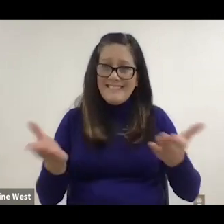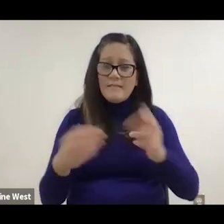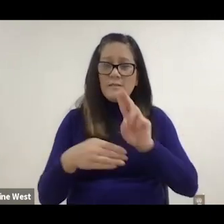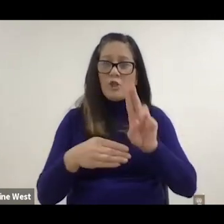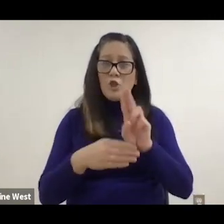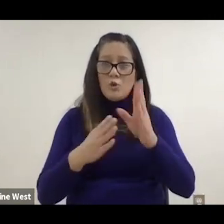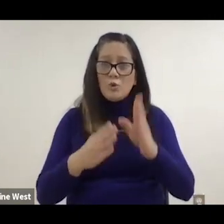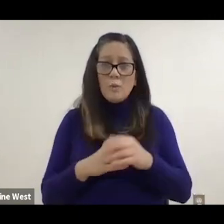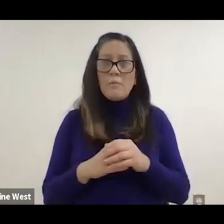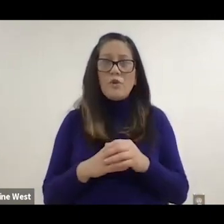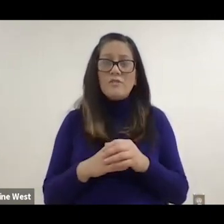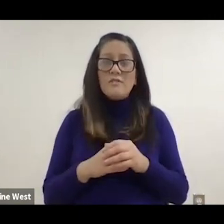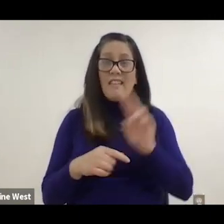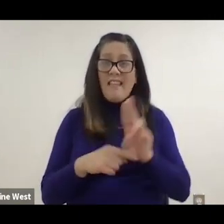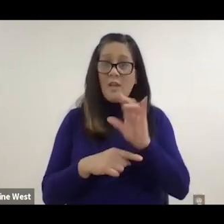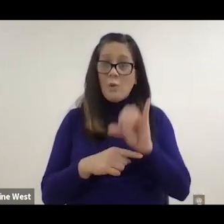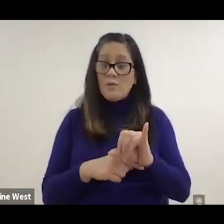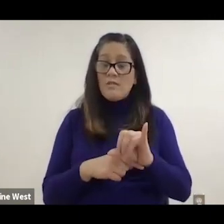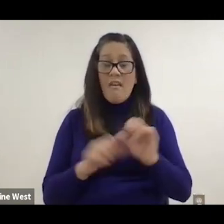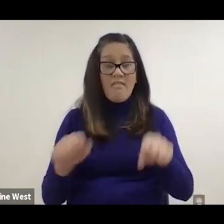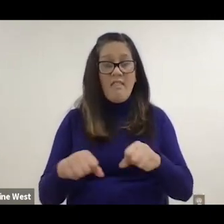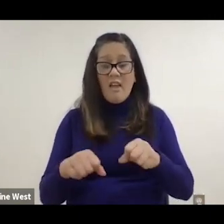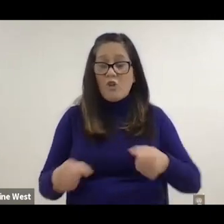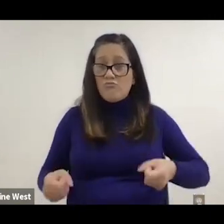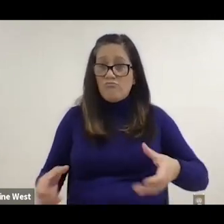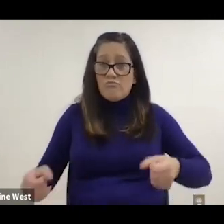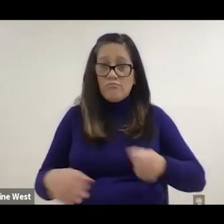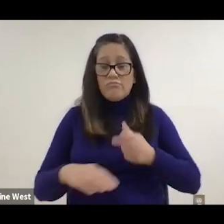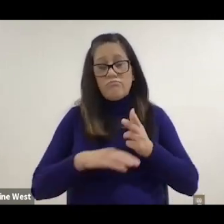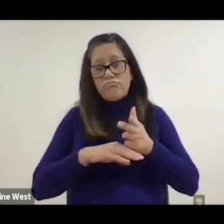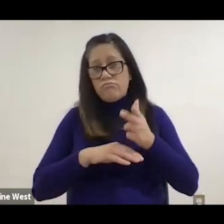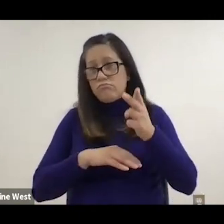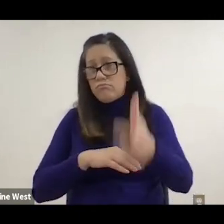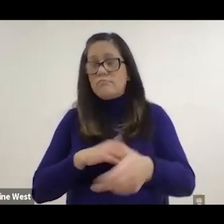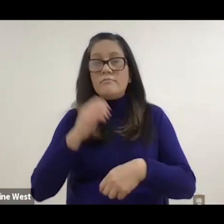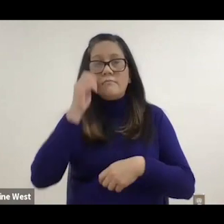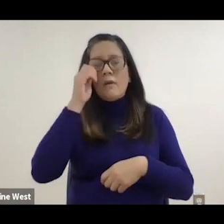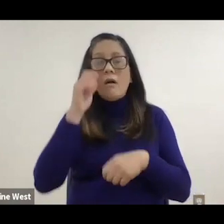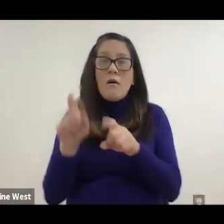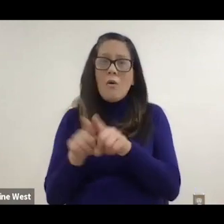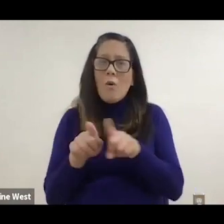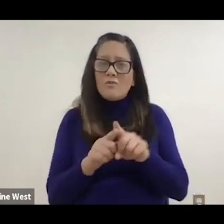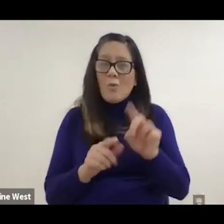Not only do use it to go longer distances, but more Interestingly enough people started to